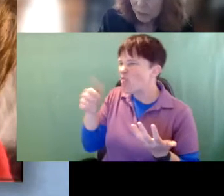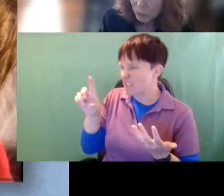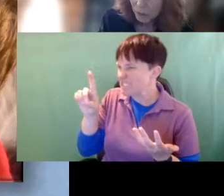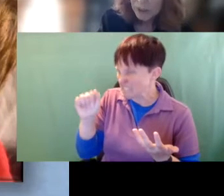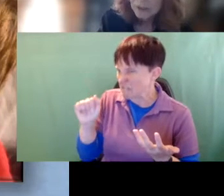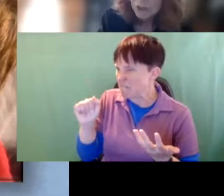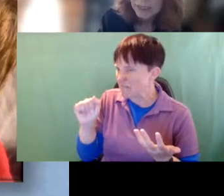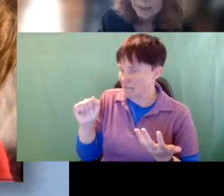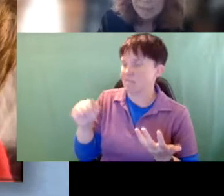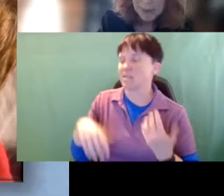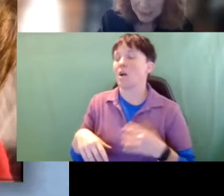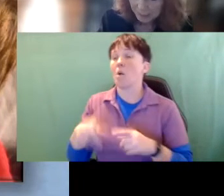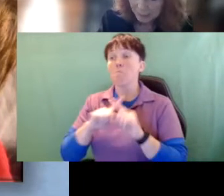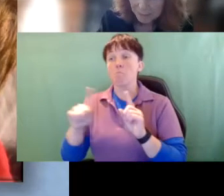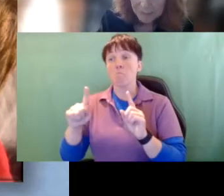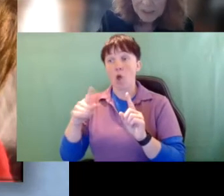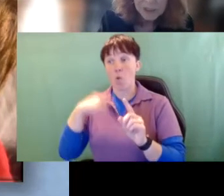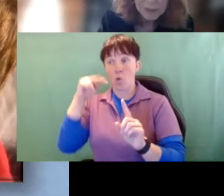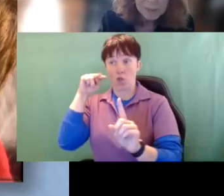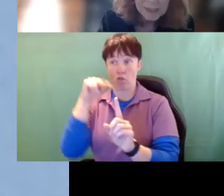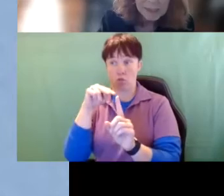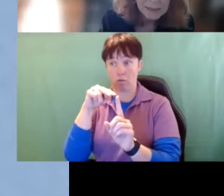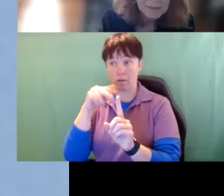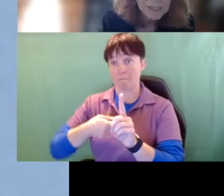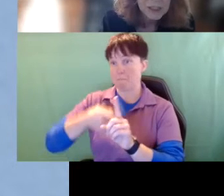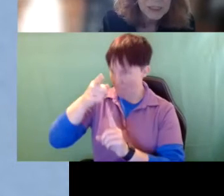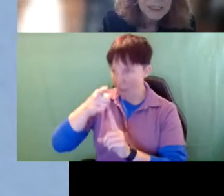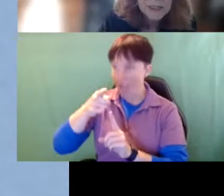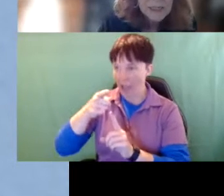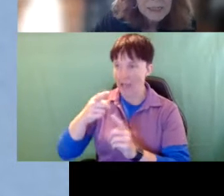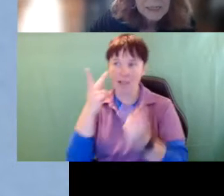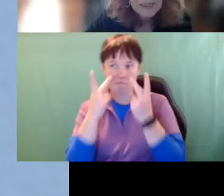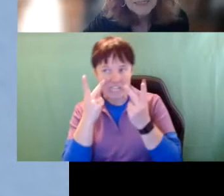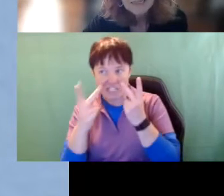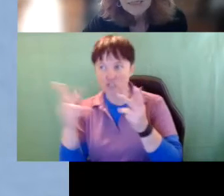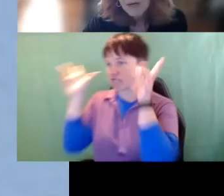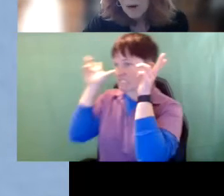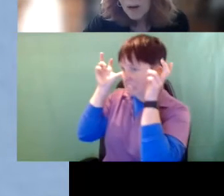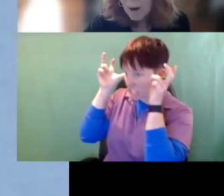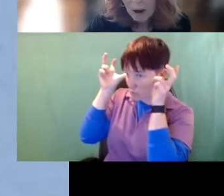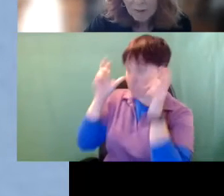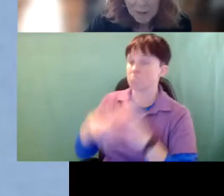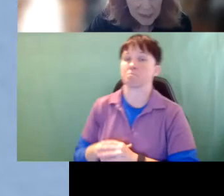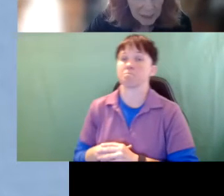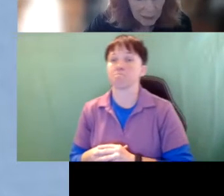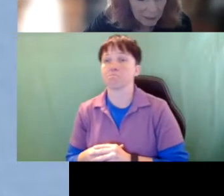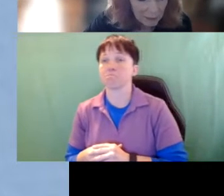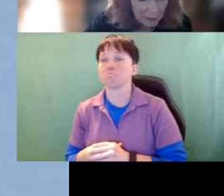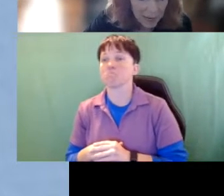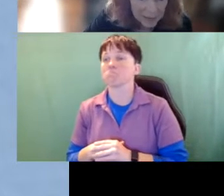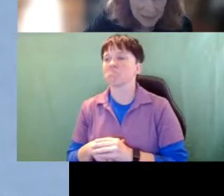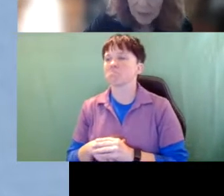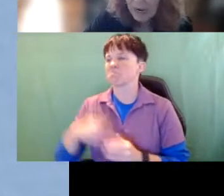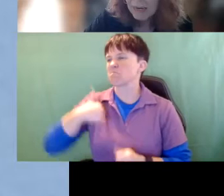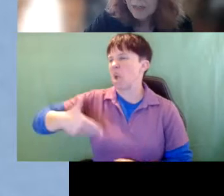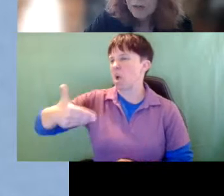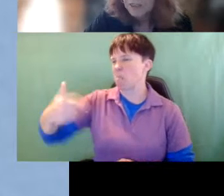but we're looking basically a vision and hearing. So I'm often asked about how do you know if